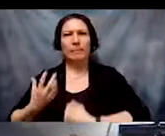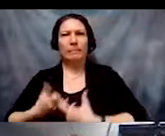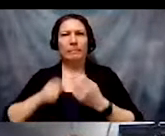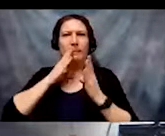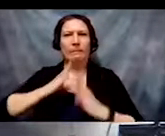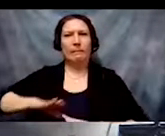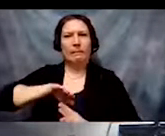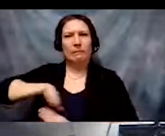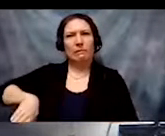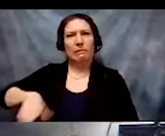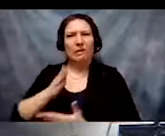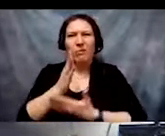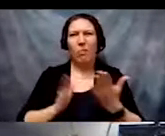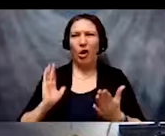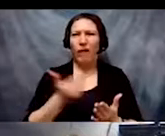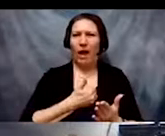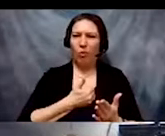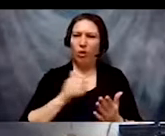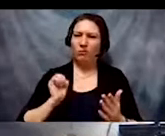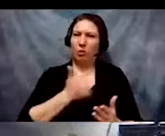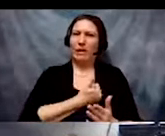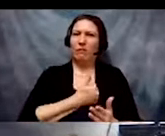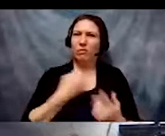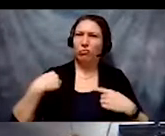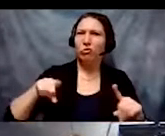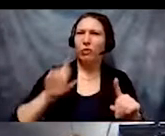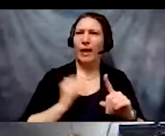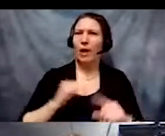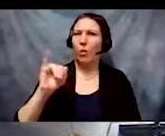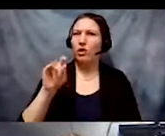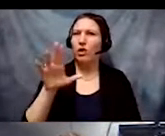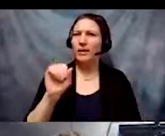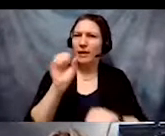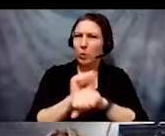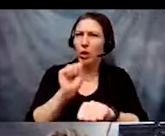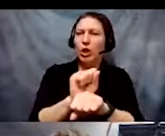who we are in our justice work. So the questions we have today